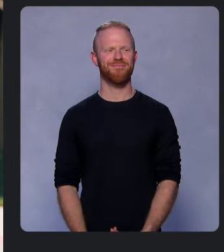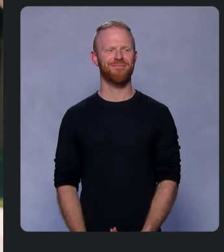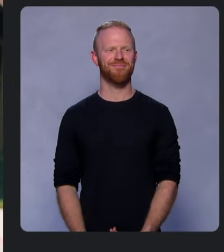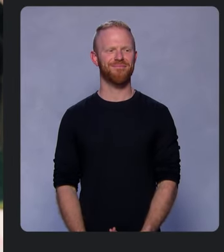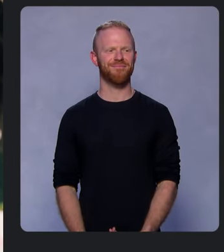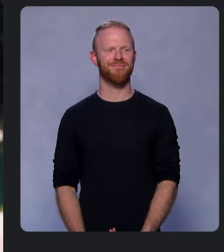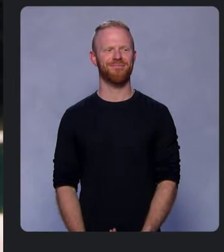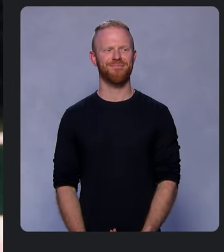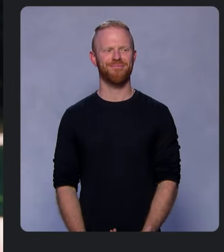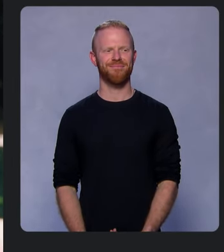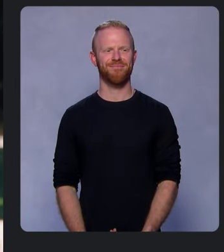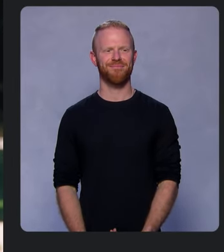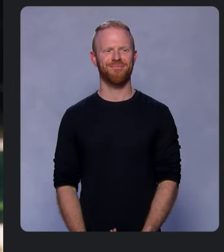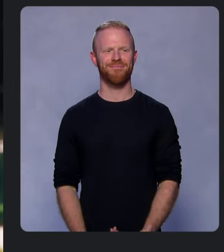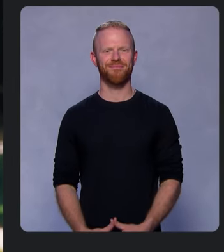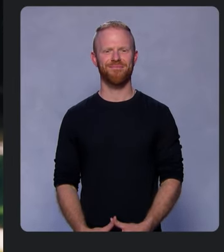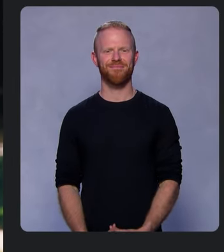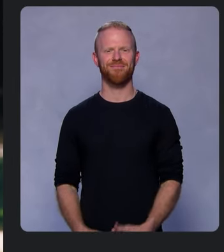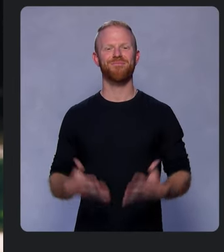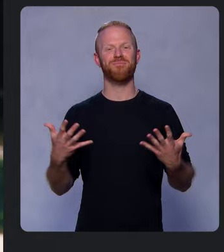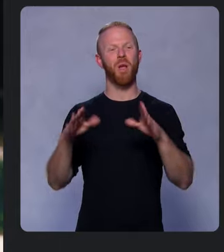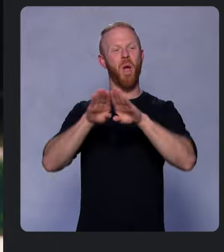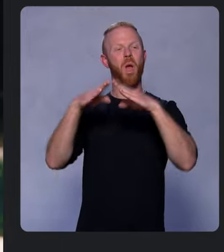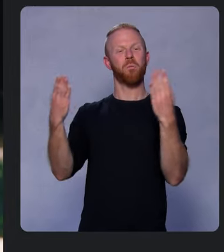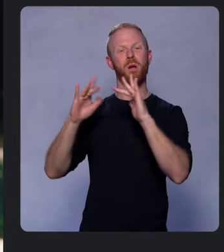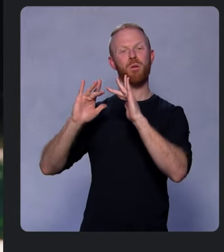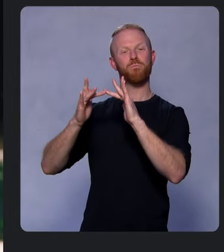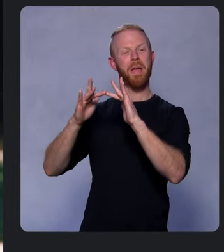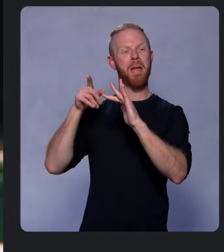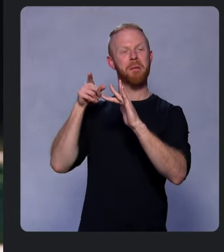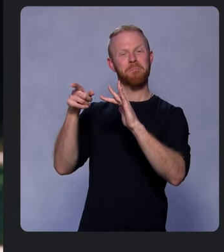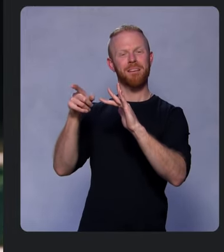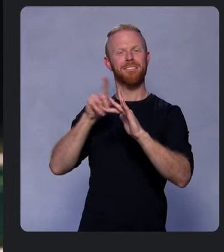The open web is grounded on interoperability, accessibility, and choice.